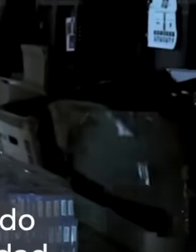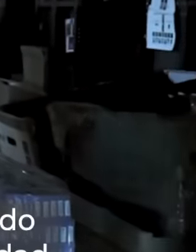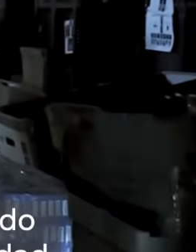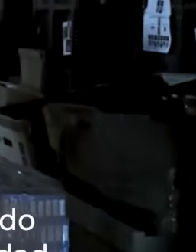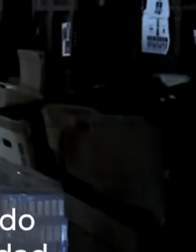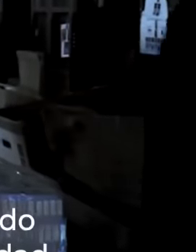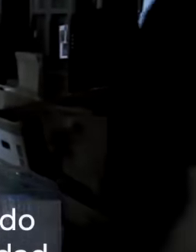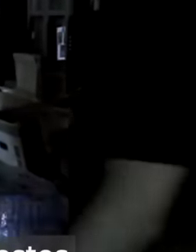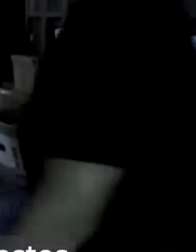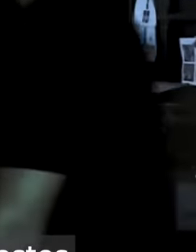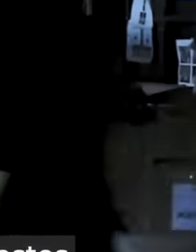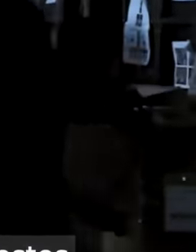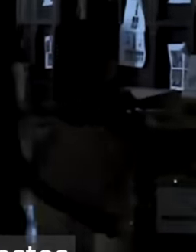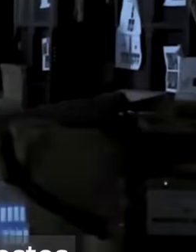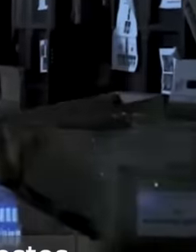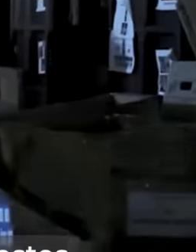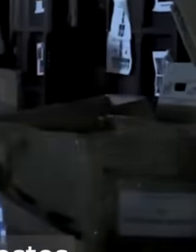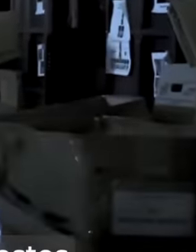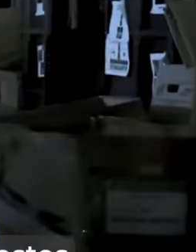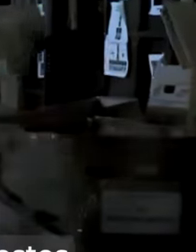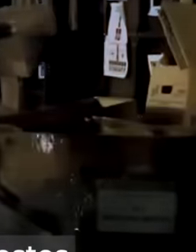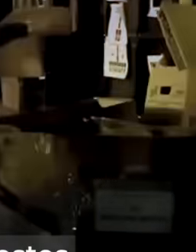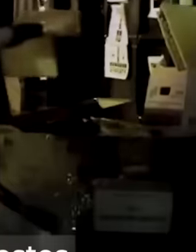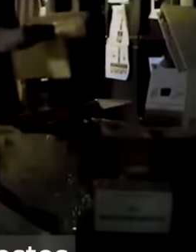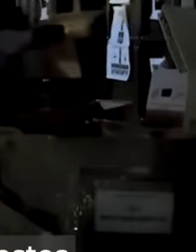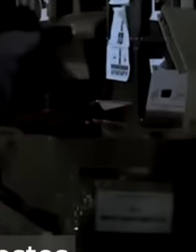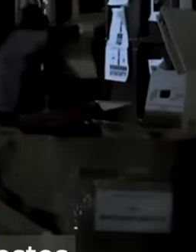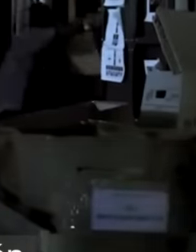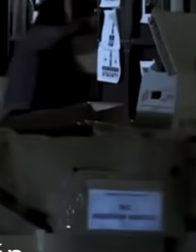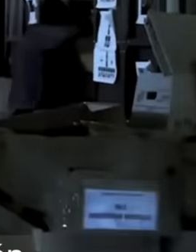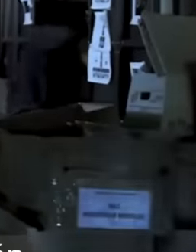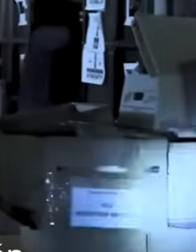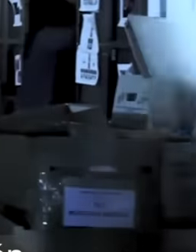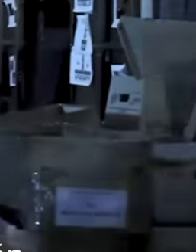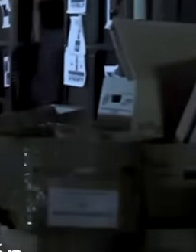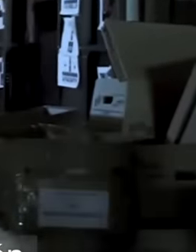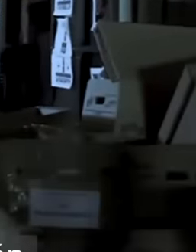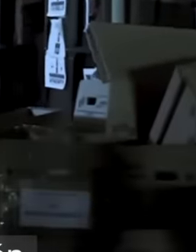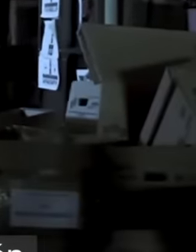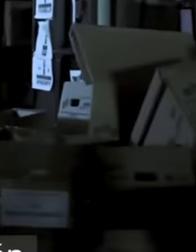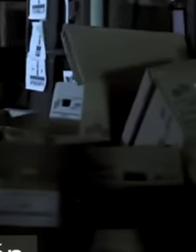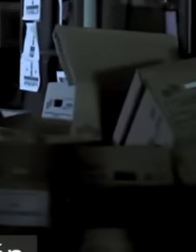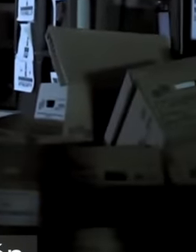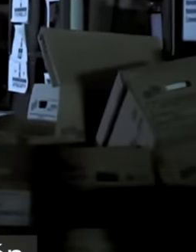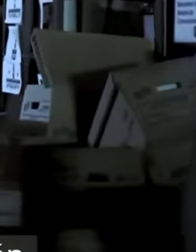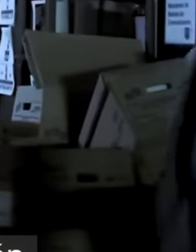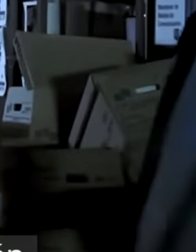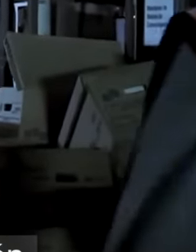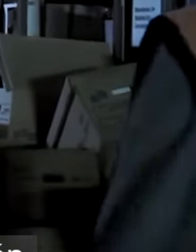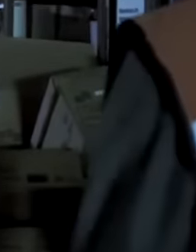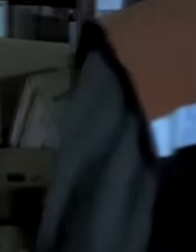bad quality. expired quality and even increasing costs without caring about the health of the population,